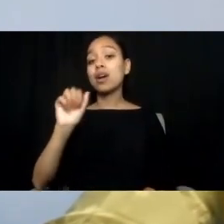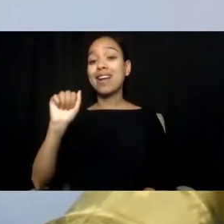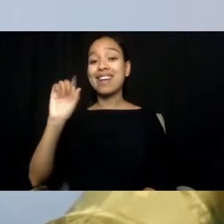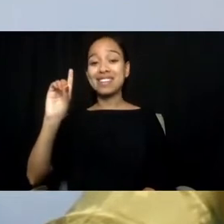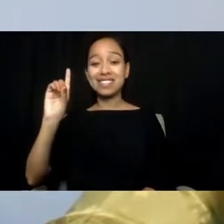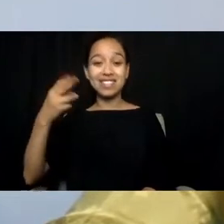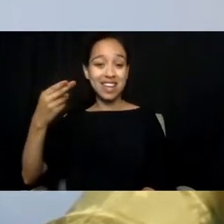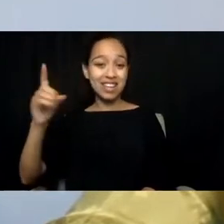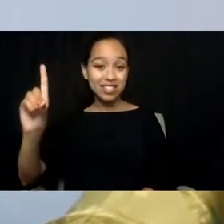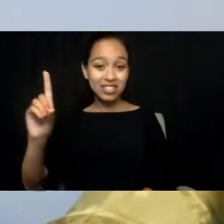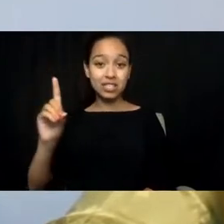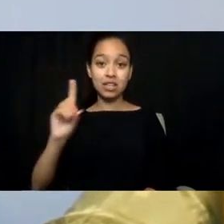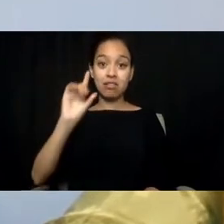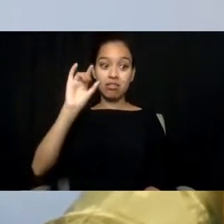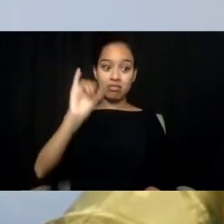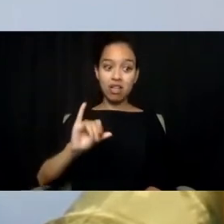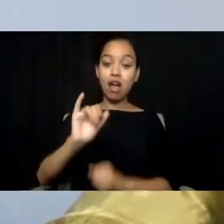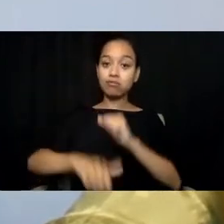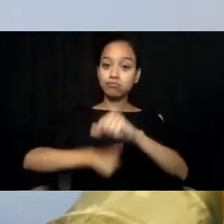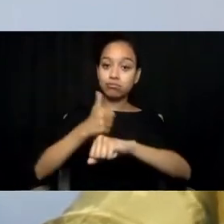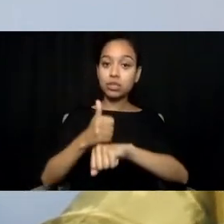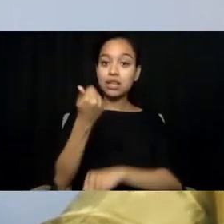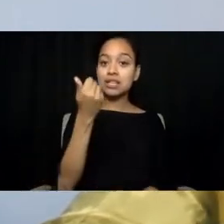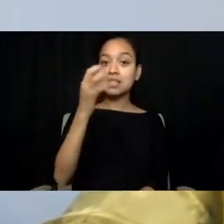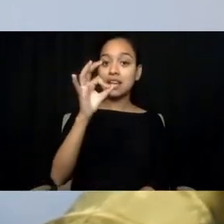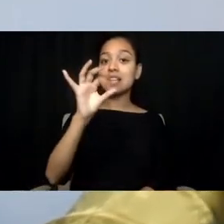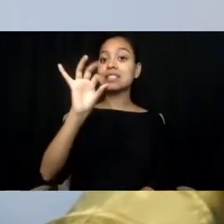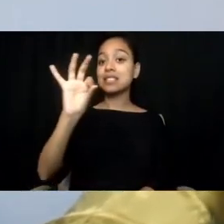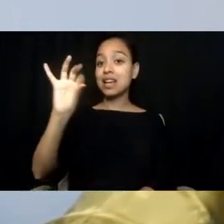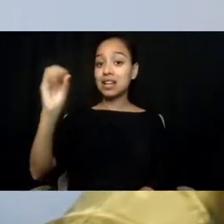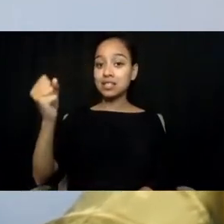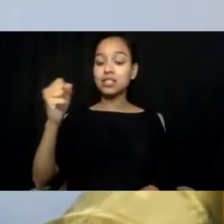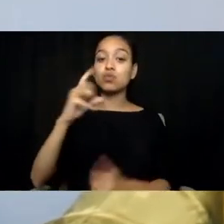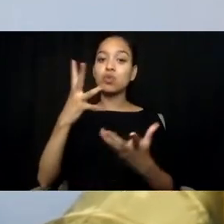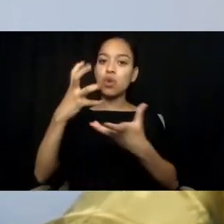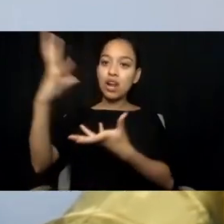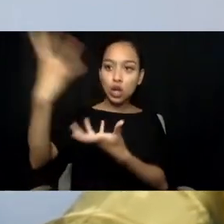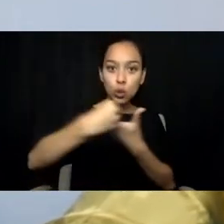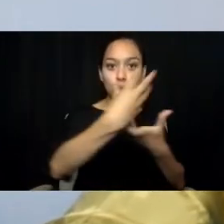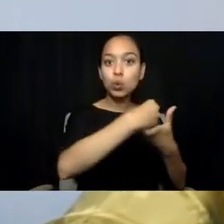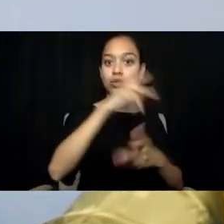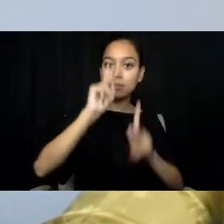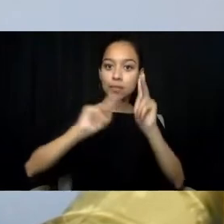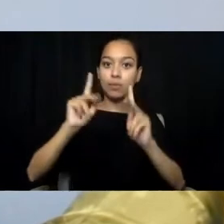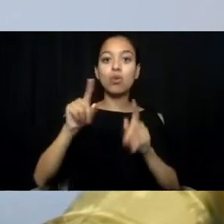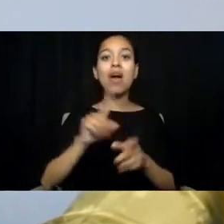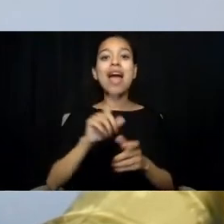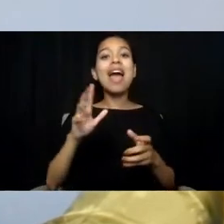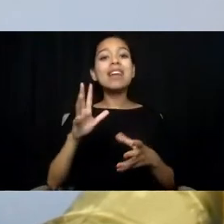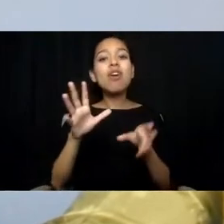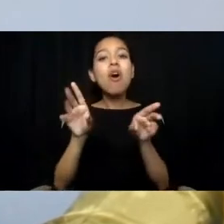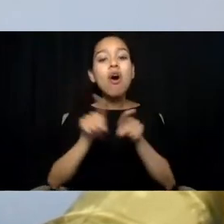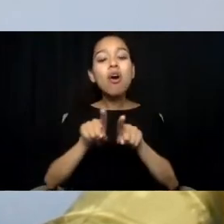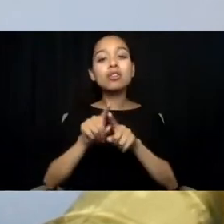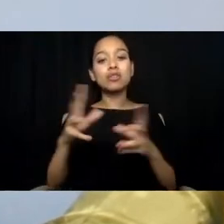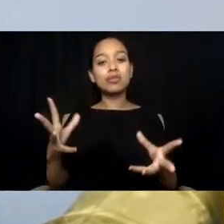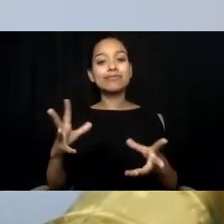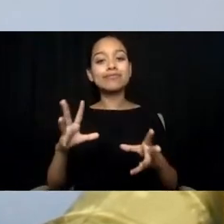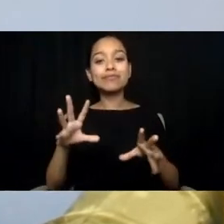aiming to increase acceptance and inclusion of all people while embracing neurological differences. While it is primarily a social justice movement,